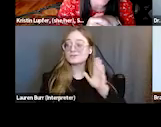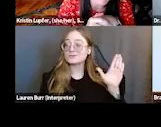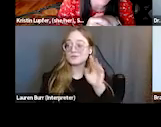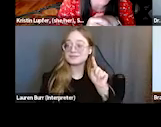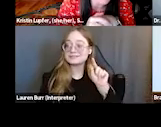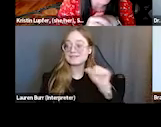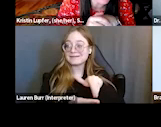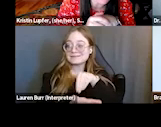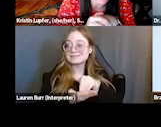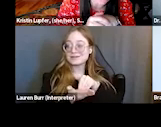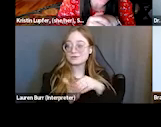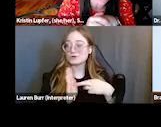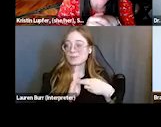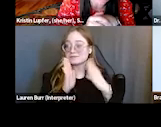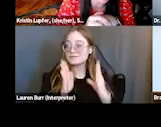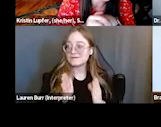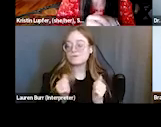with any other specific questions that you have,